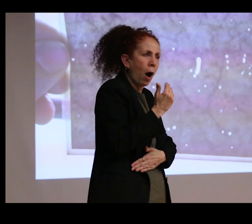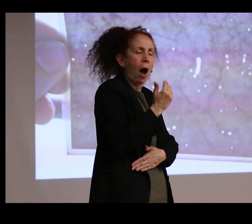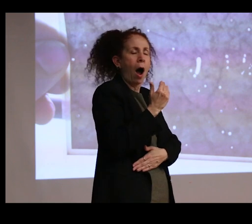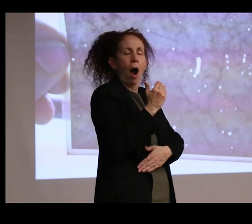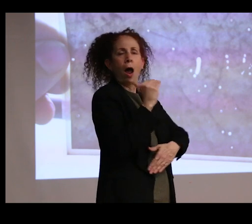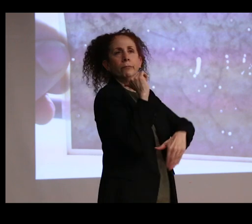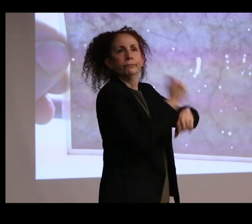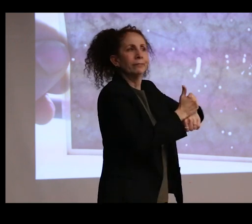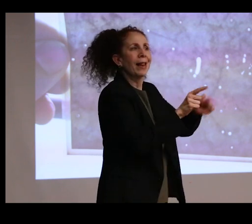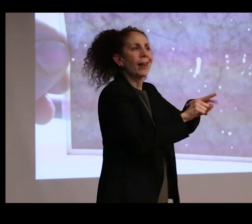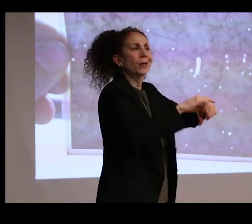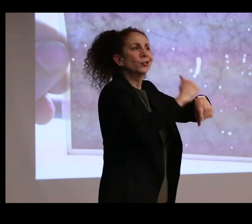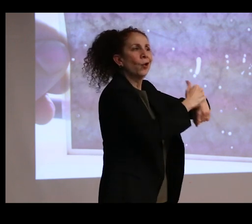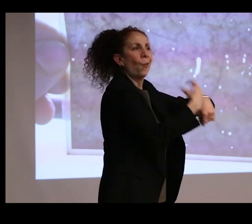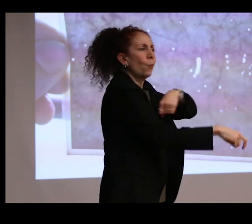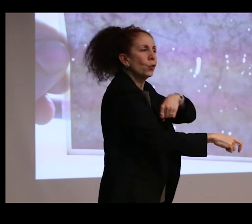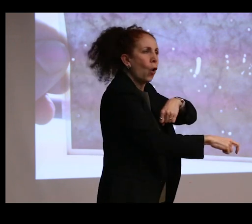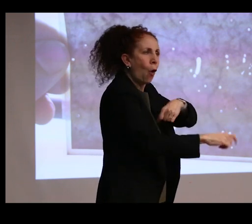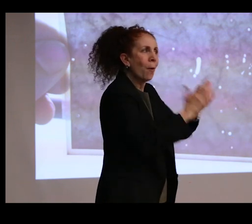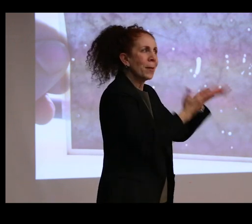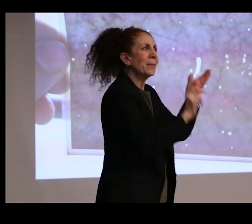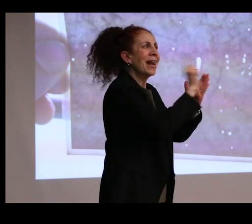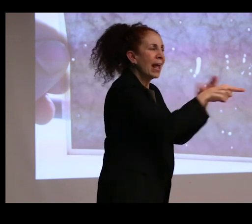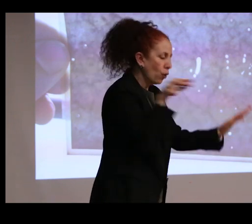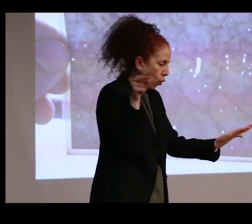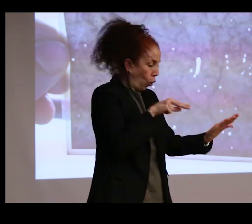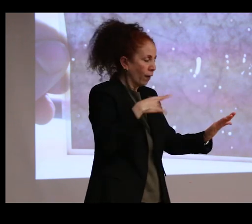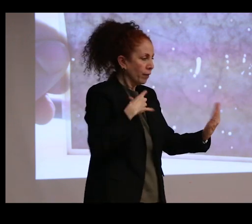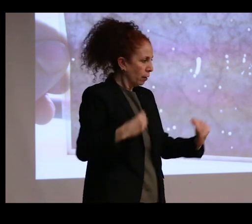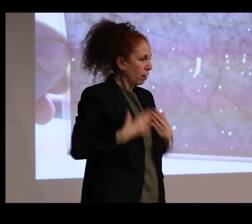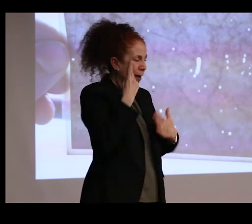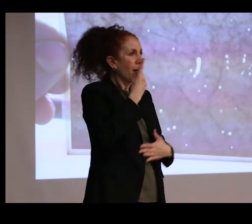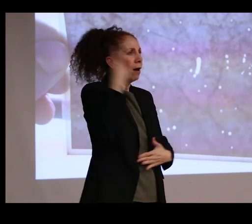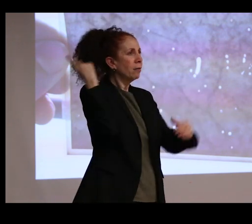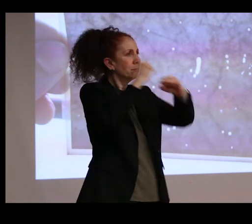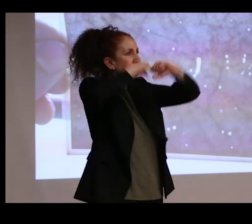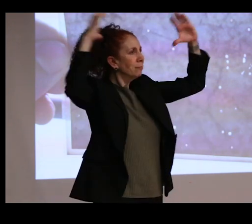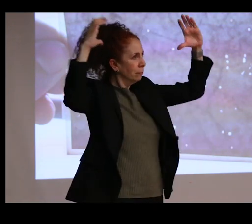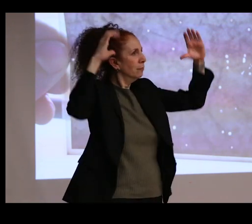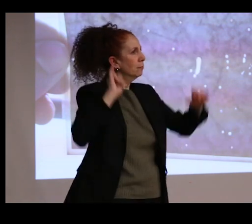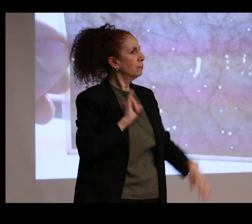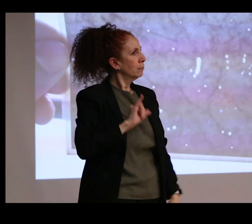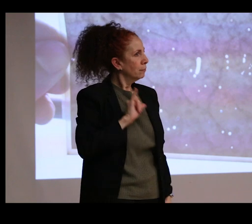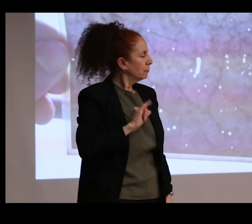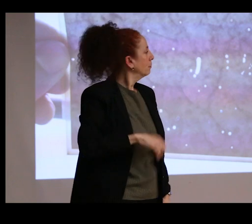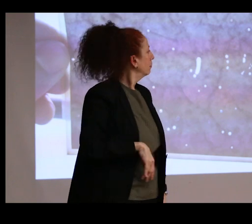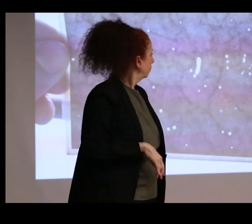but they might temporarily come back to us alive or in somewhat more haunting ways because the power of stuff